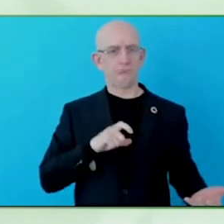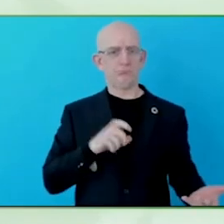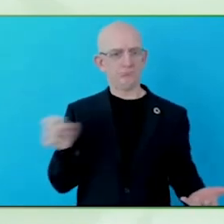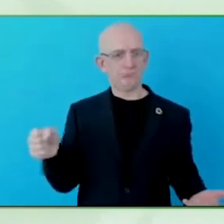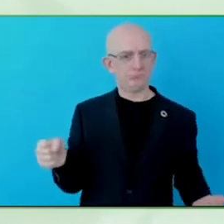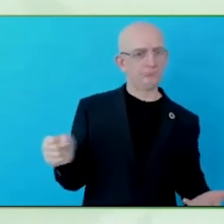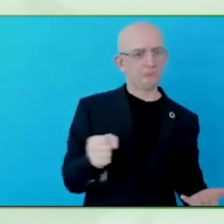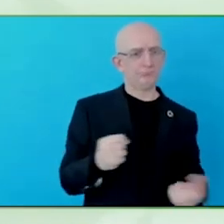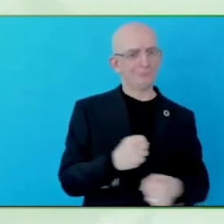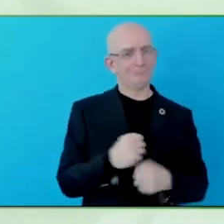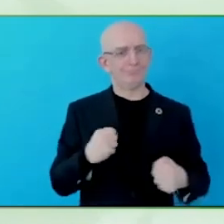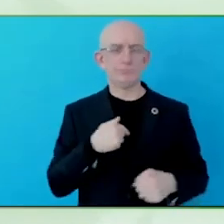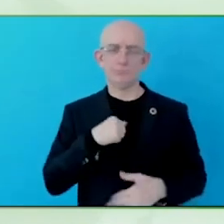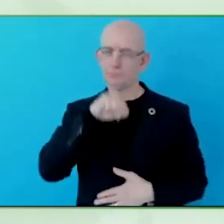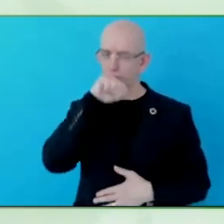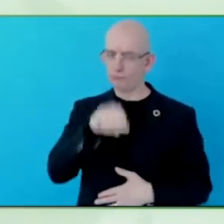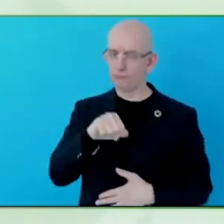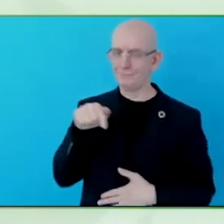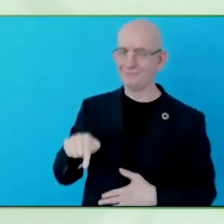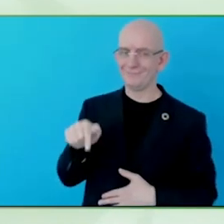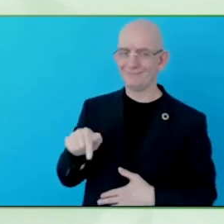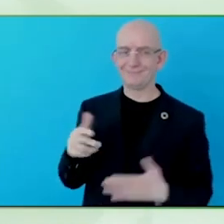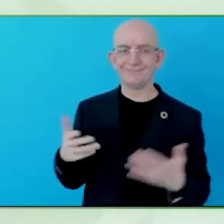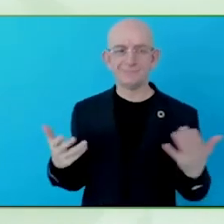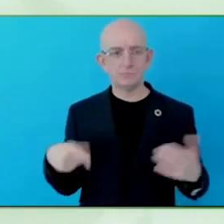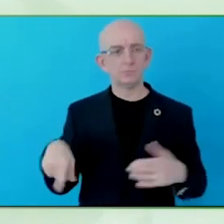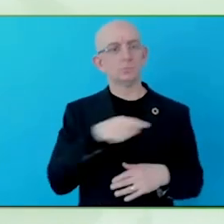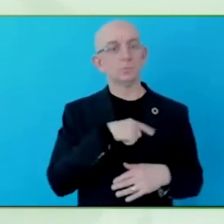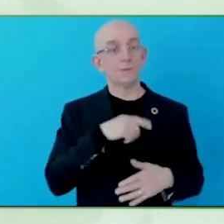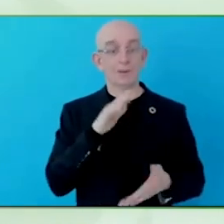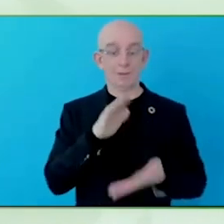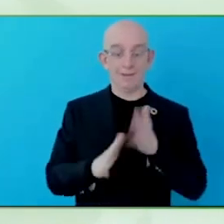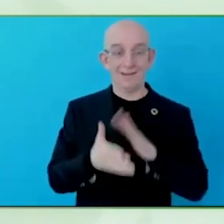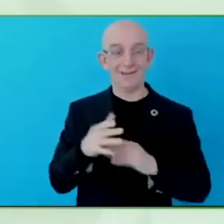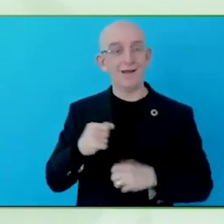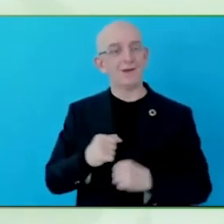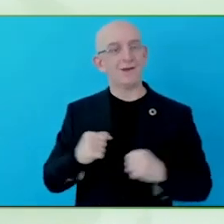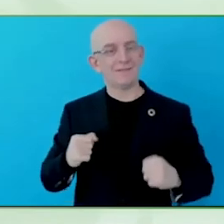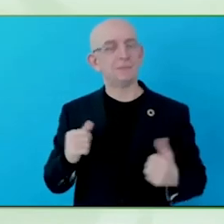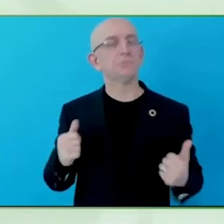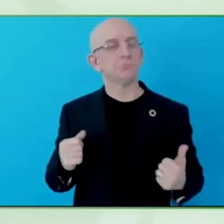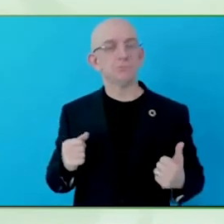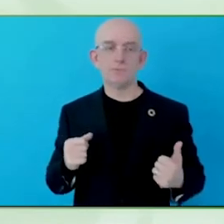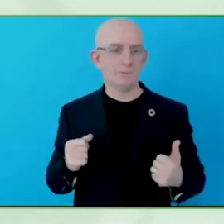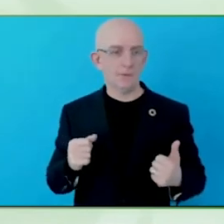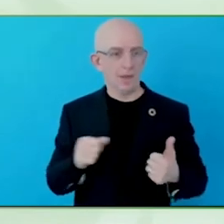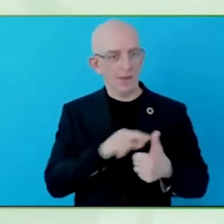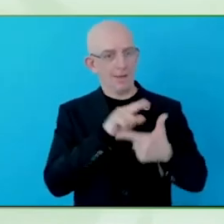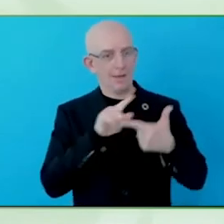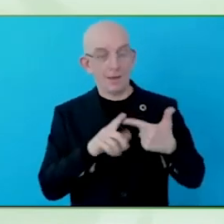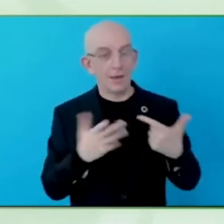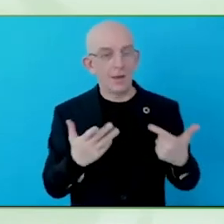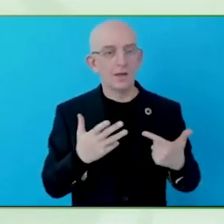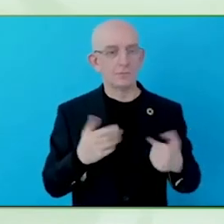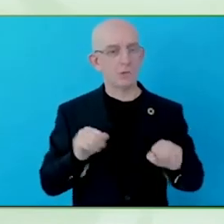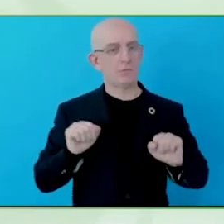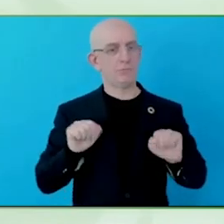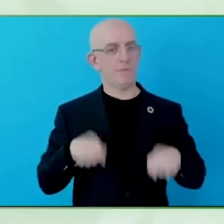Because we need to understand where we are failing. Where we are doing well.